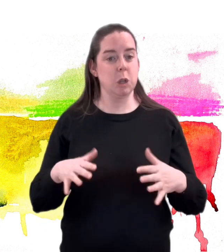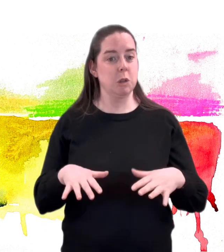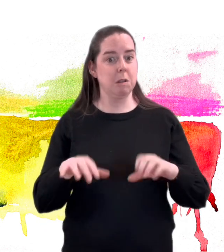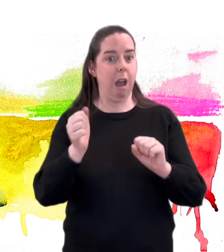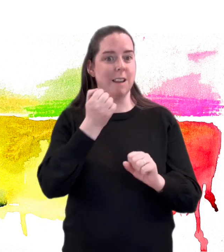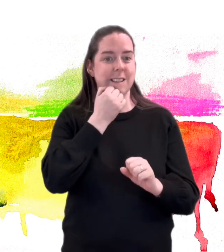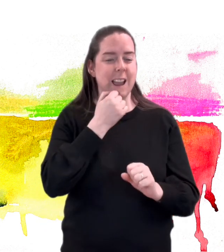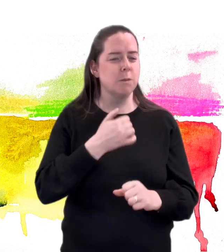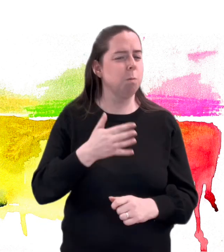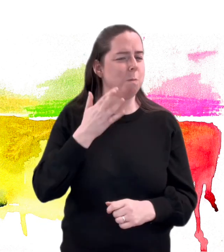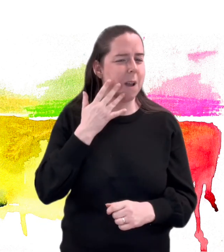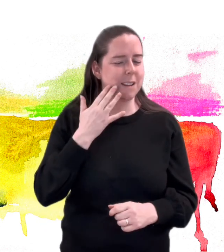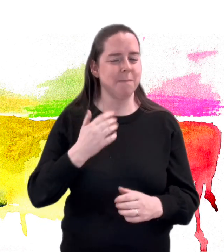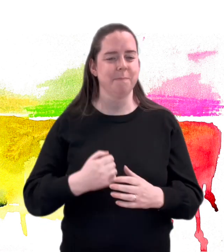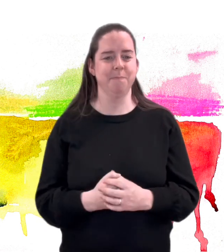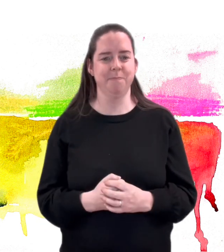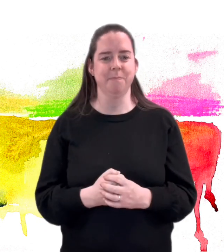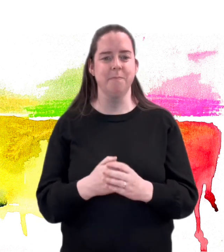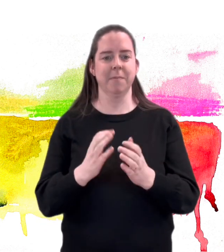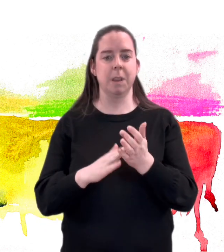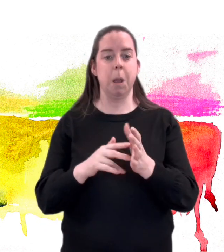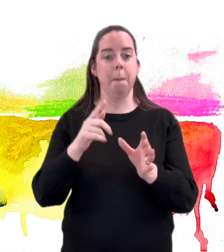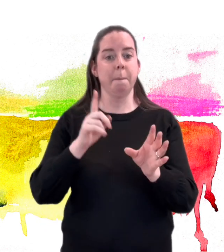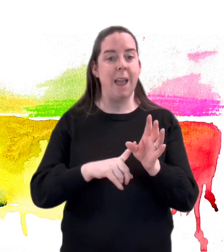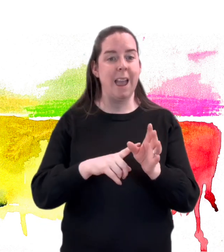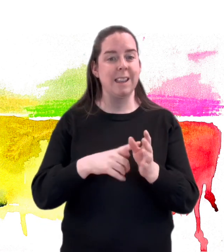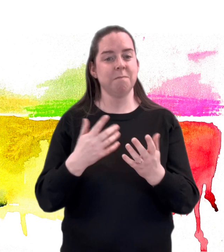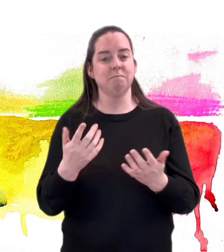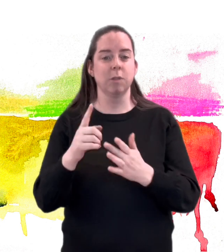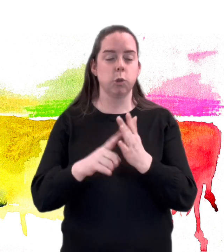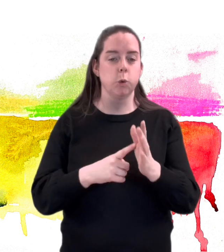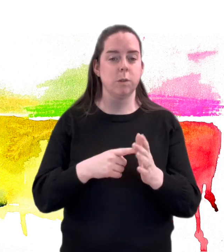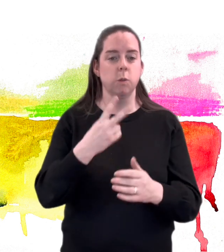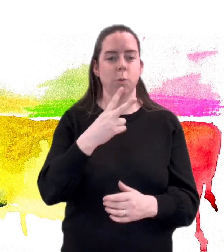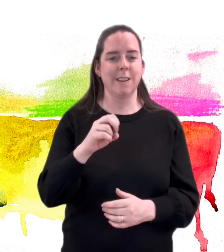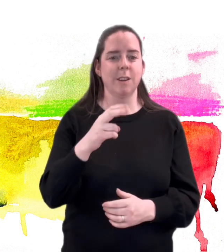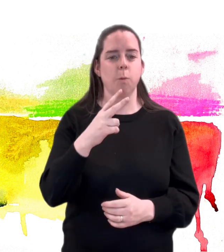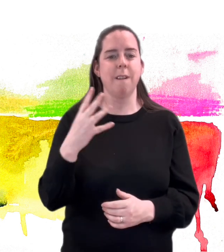Start date: May/June, 2024.